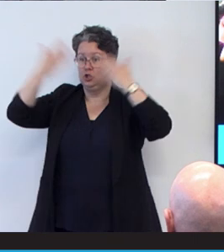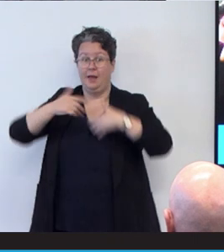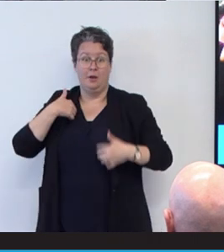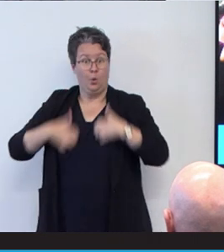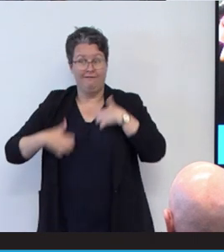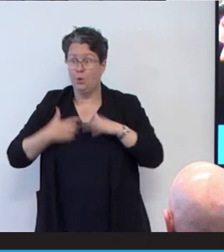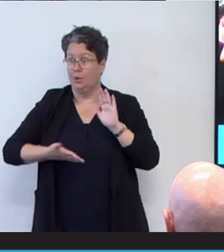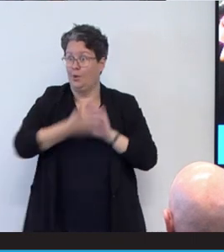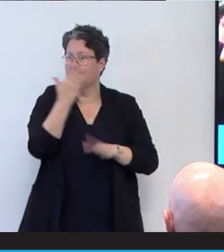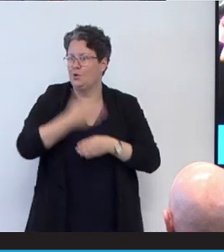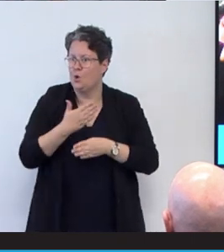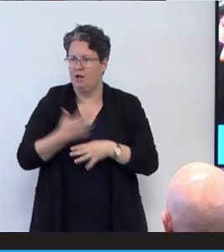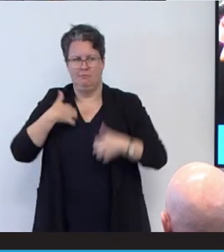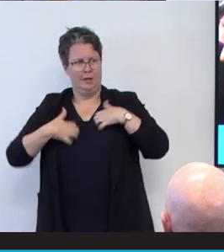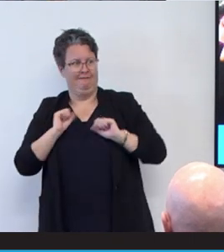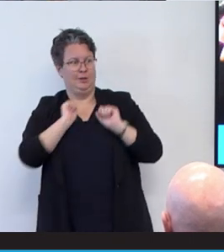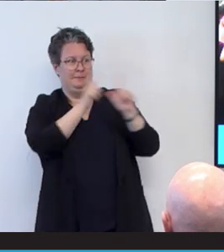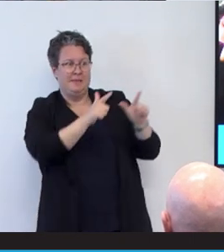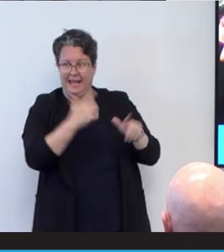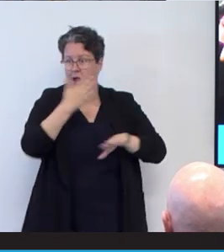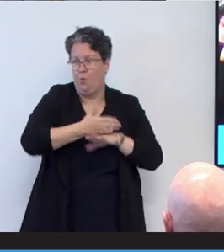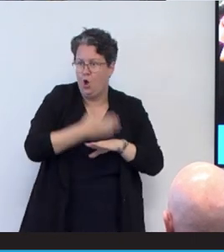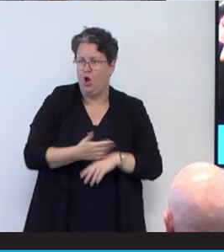I'm looking forward to being there. I'm looking forward to doing my job. What